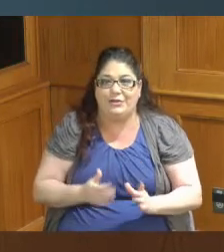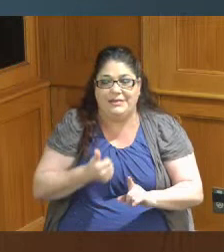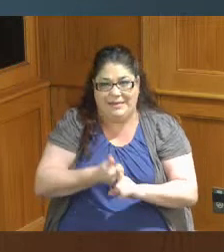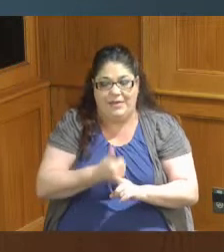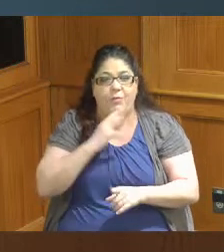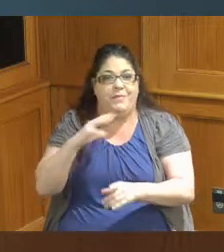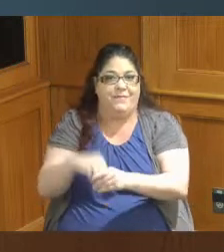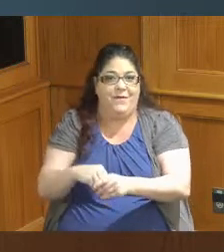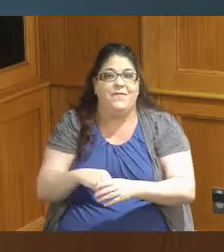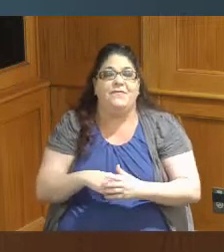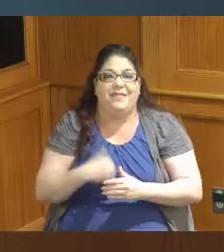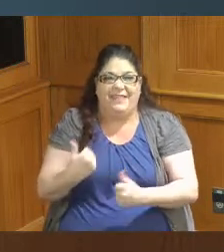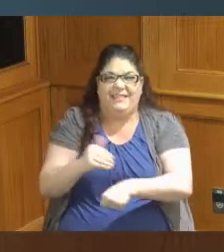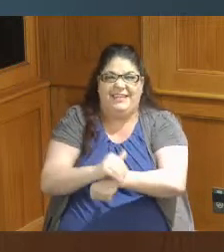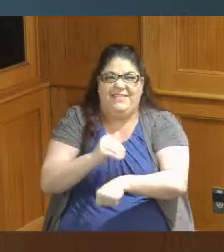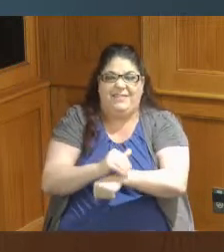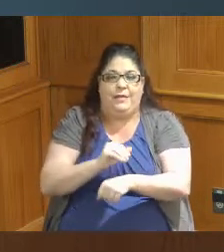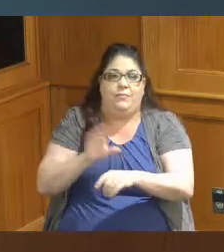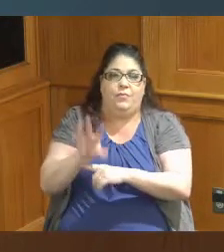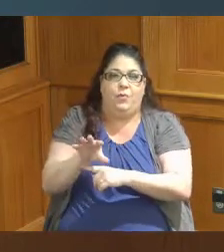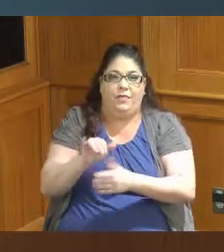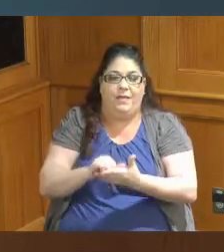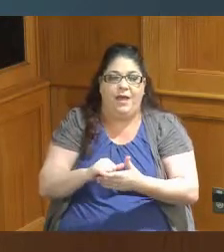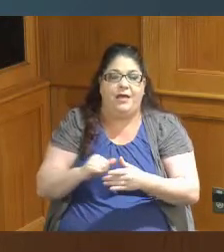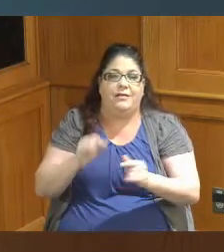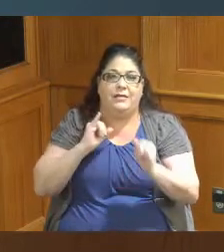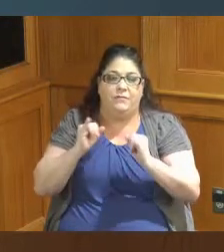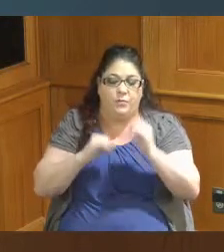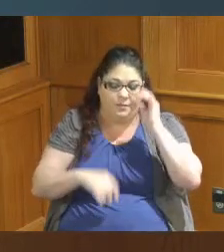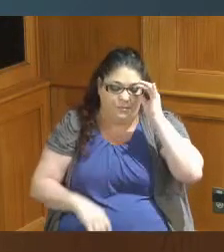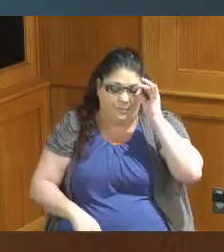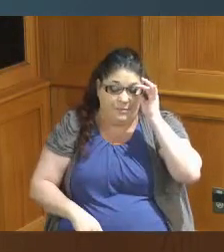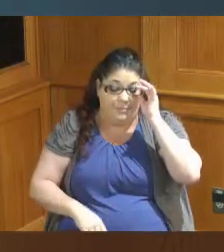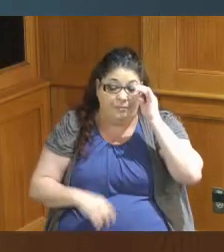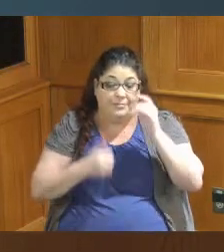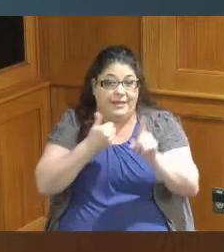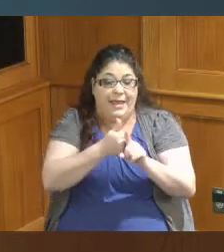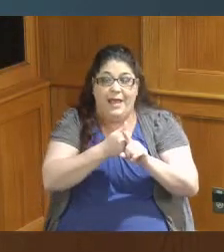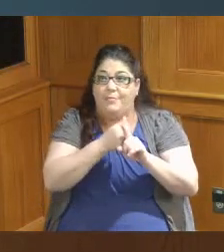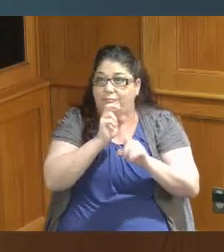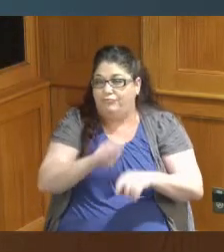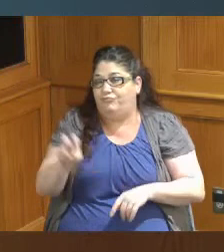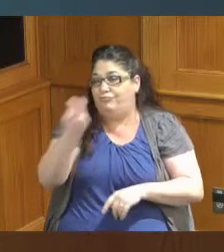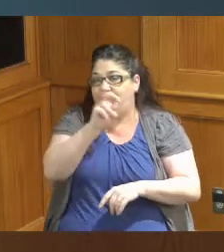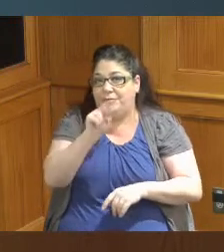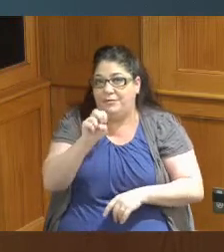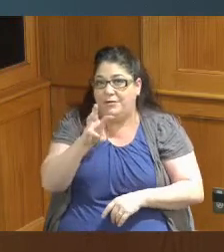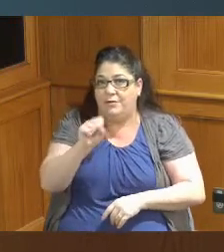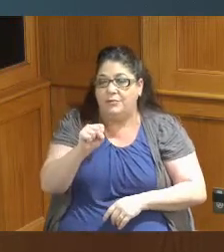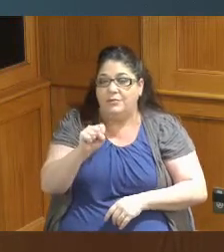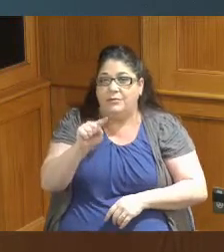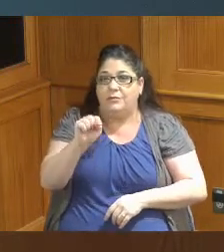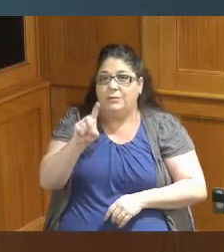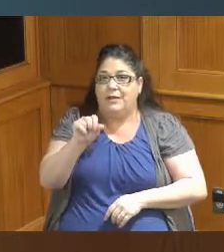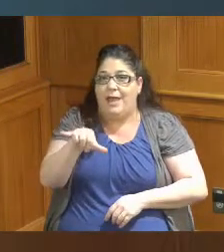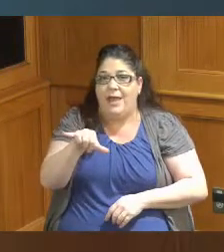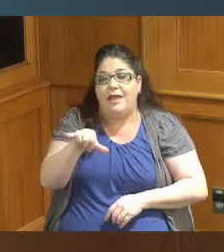that this evening so he has been all over the news at the Today Show Etc but again all this